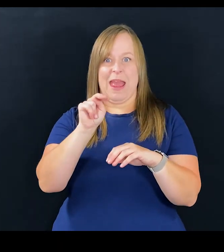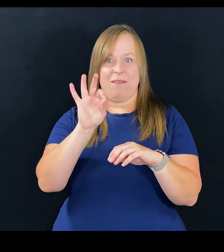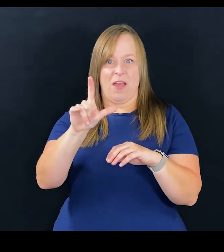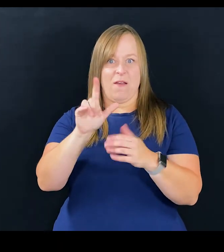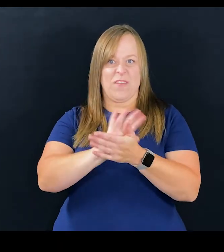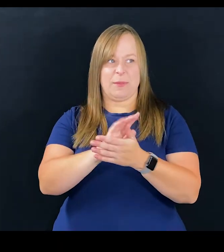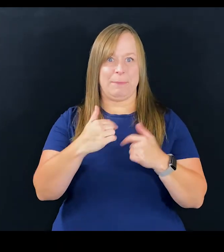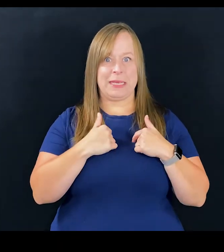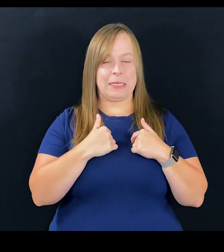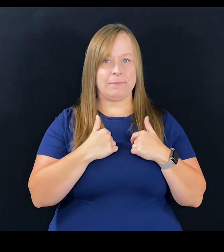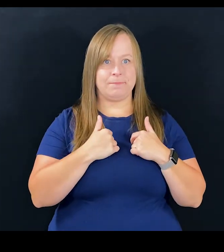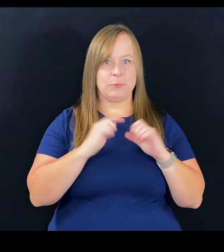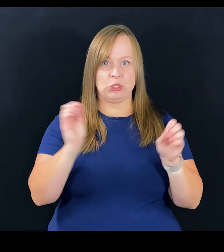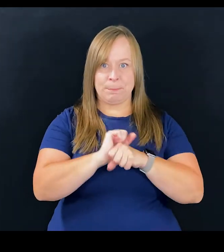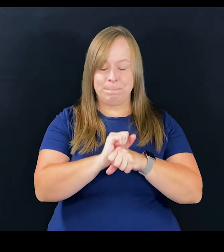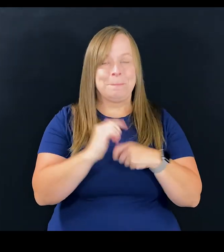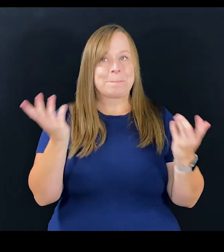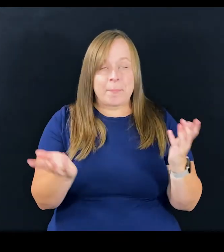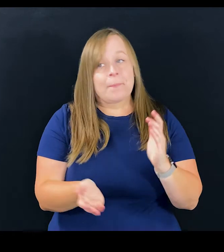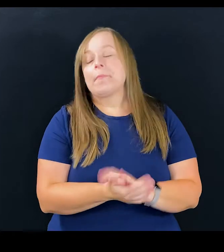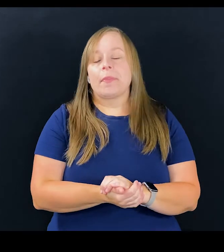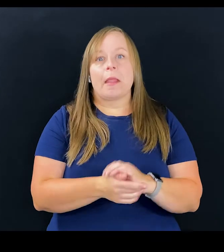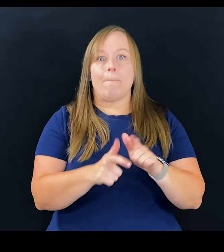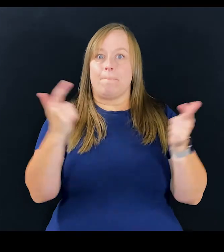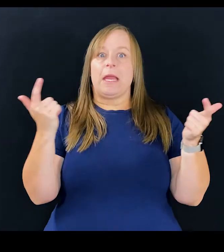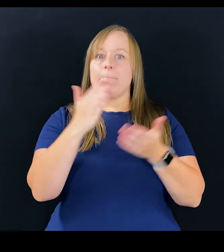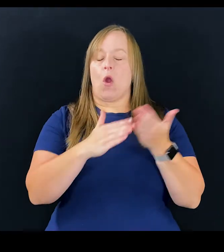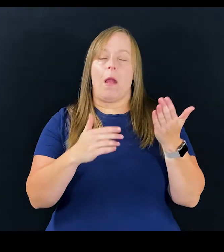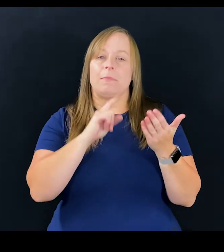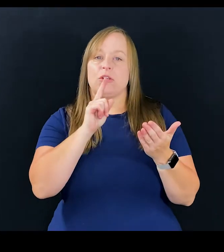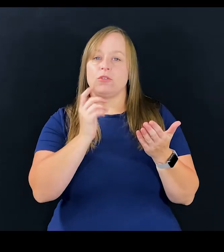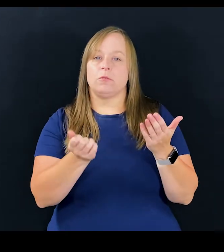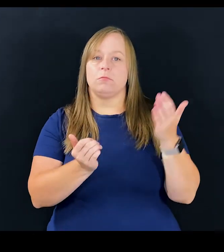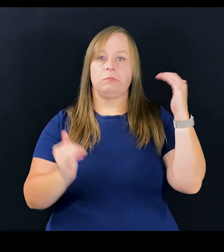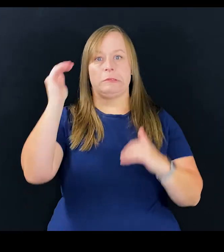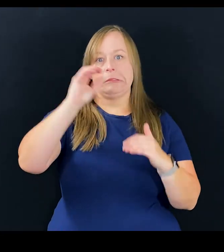And then there was me, and I was unemployed and a big part, I don't know what the percentage would be,